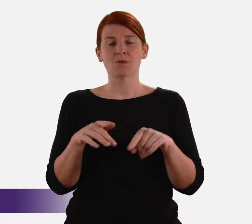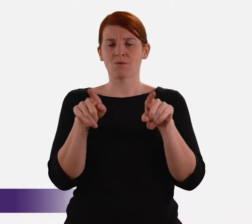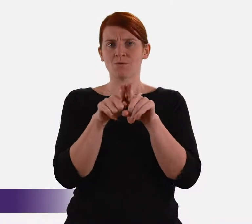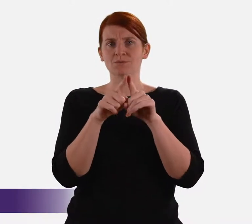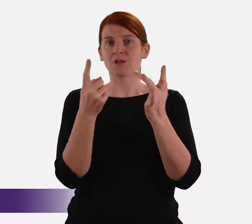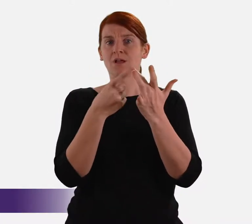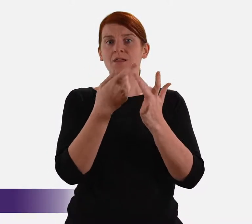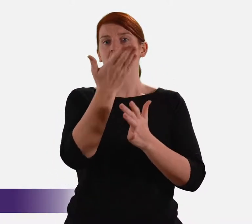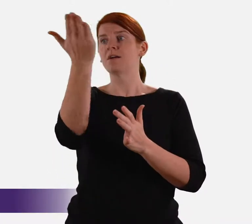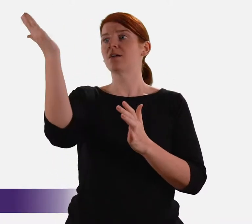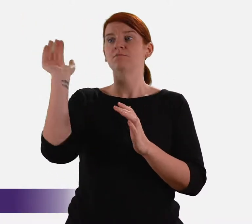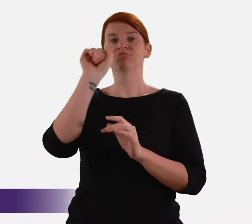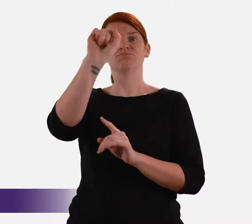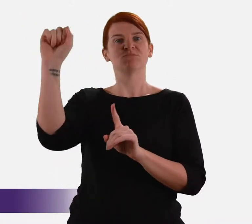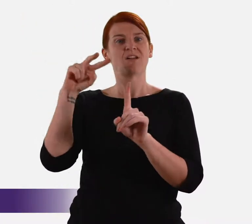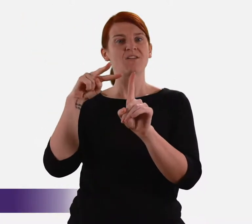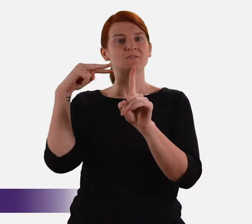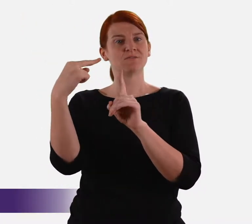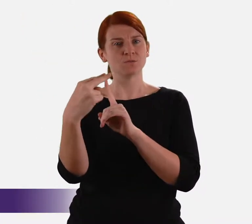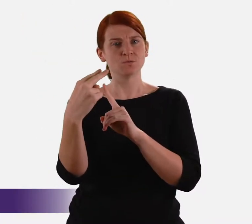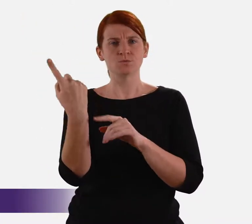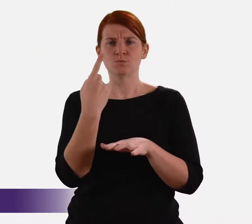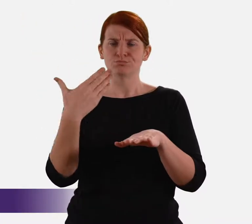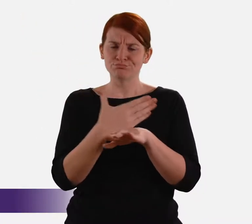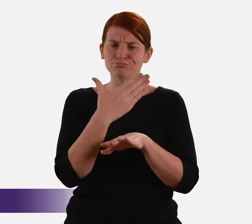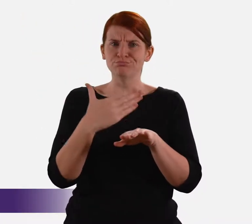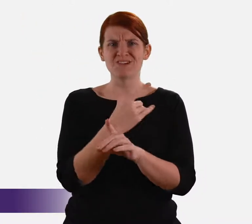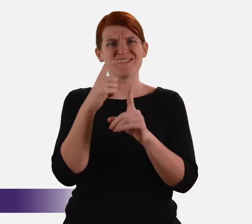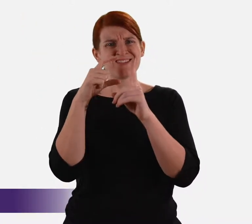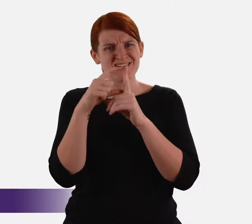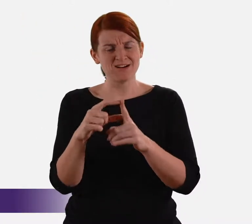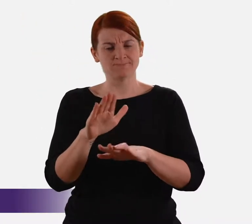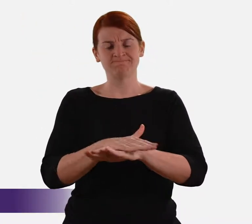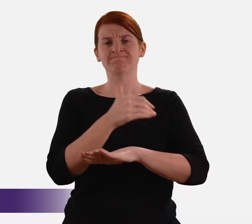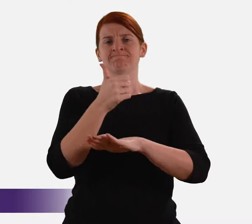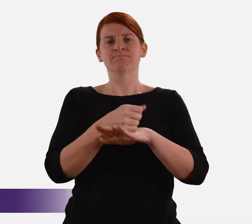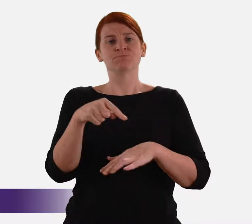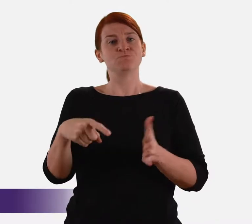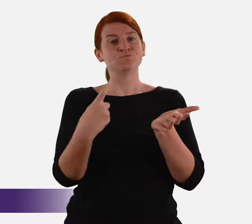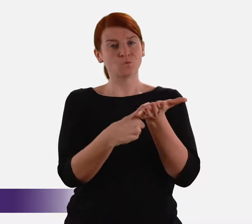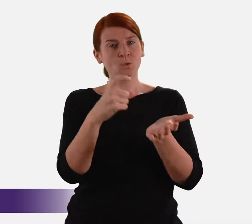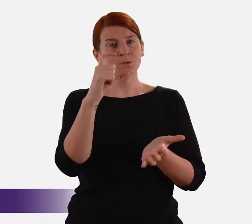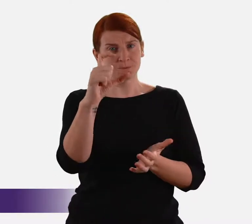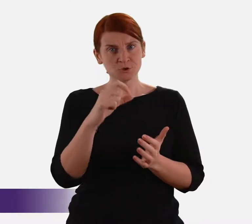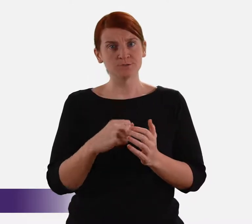and the views of others who have worked so hard to establish the Royal Commission.